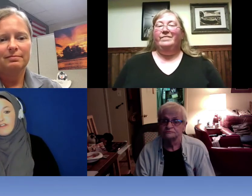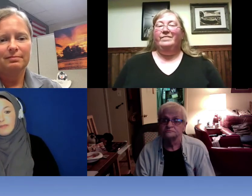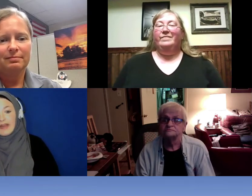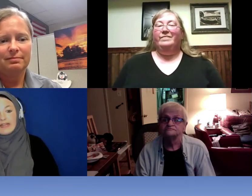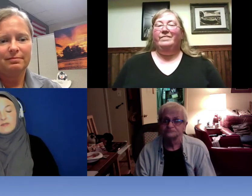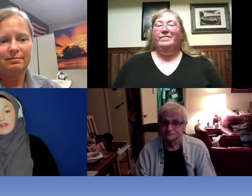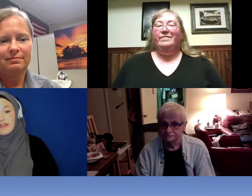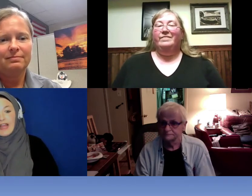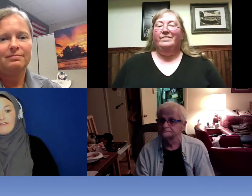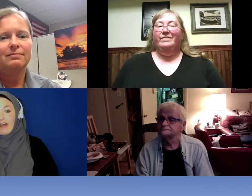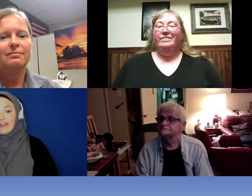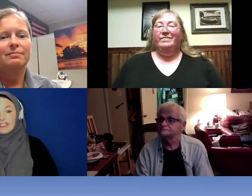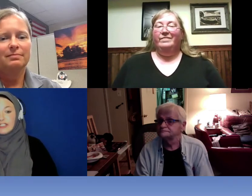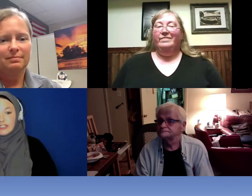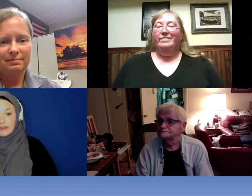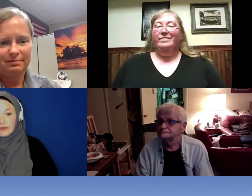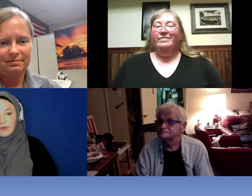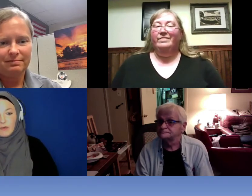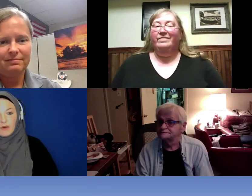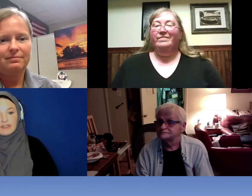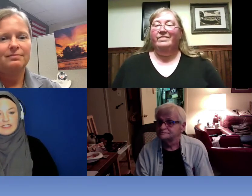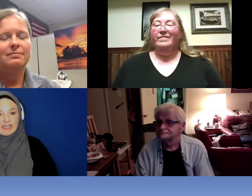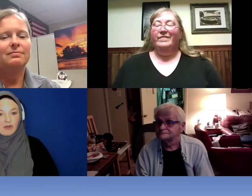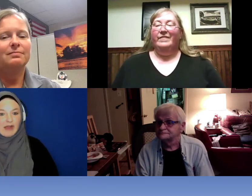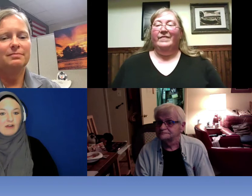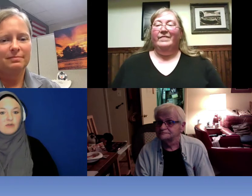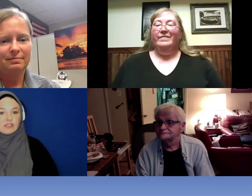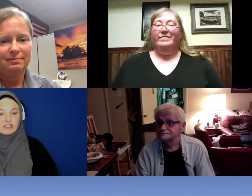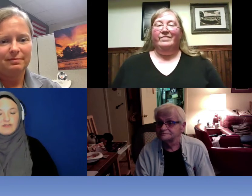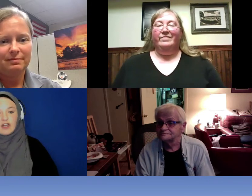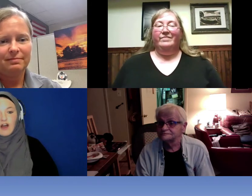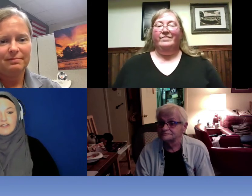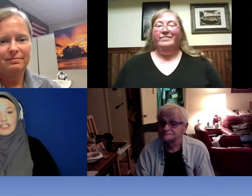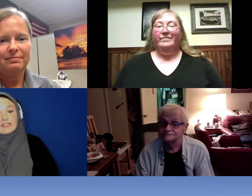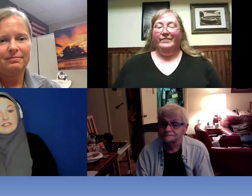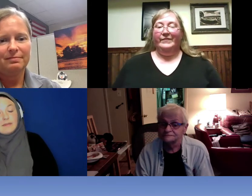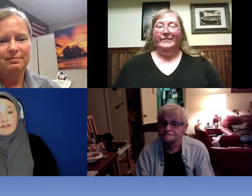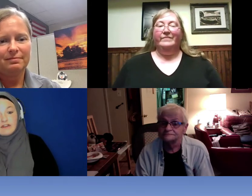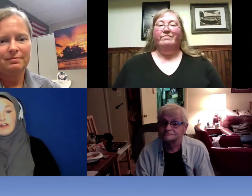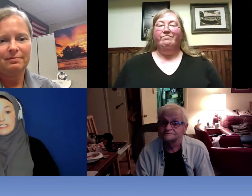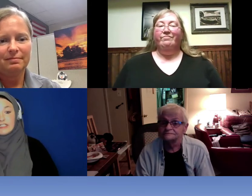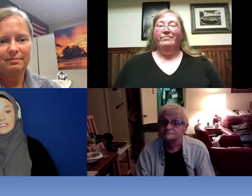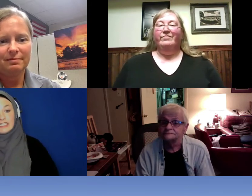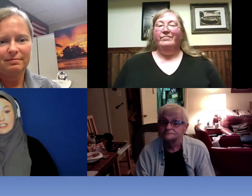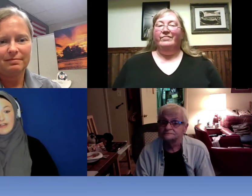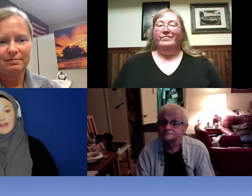breaks when they have nothing to do or sitting around or different coffee chat somebody to volunteer to teach sign language